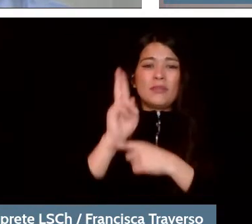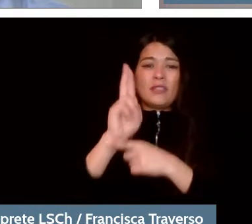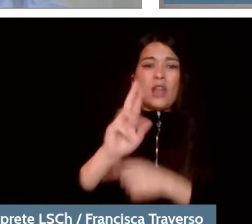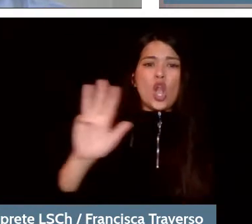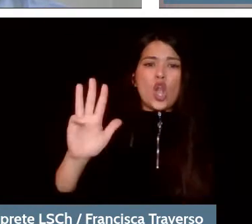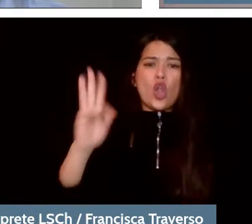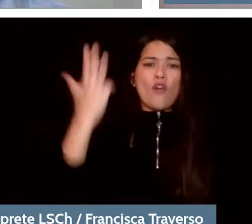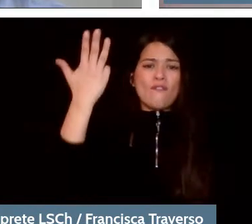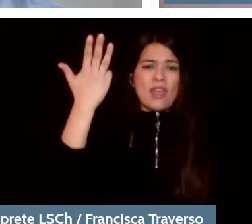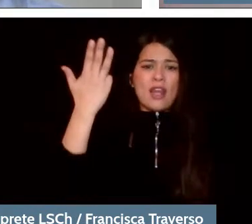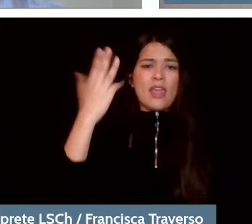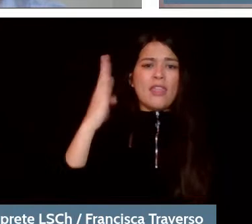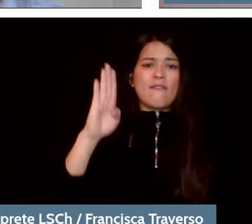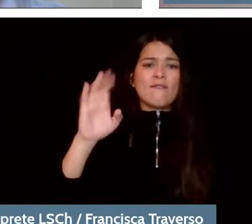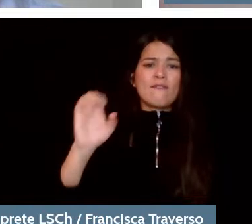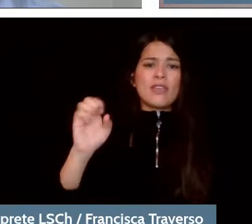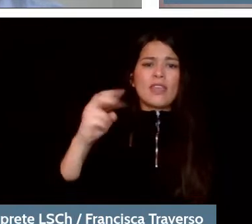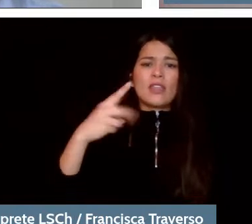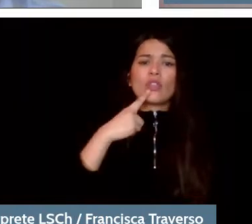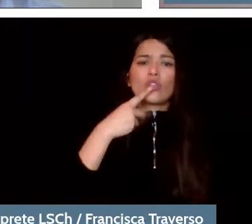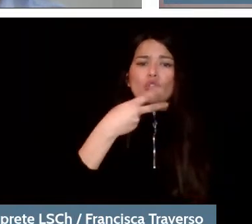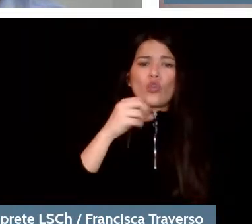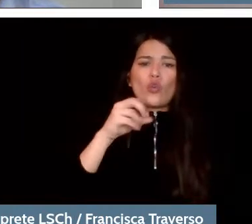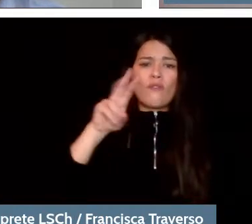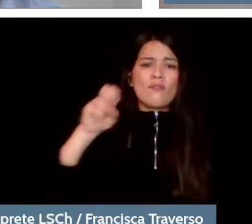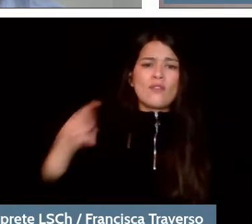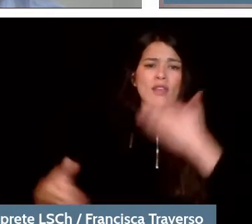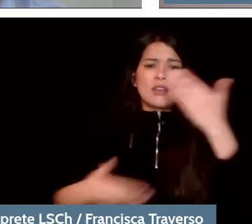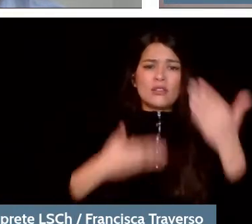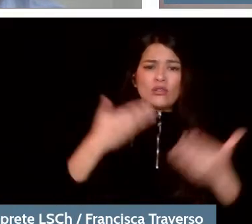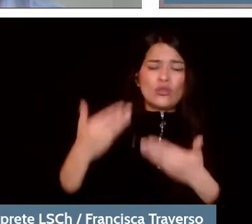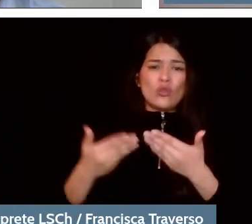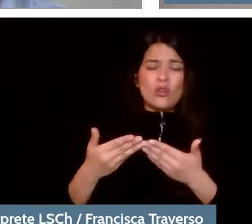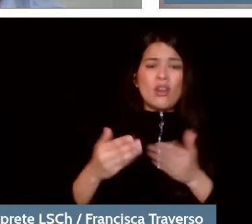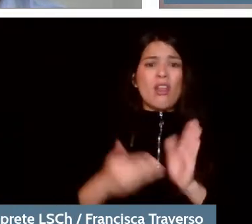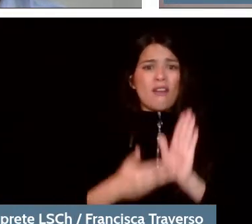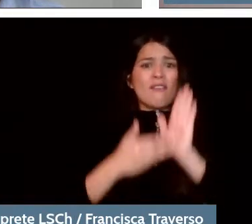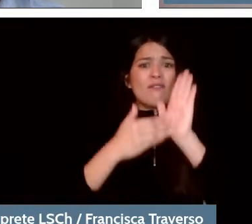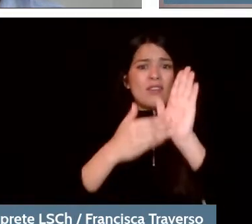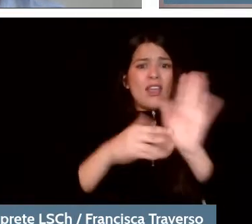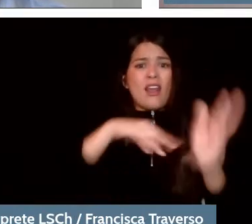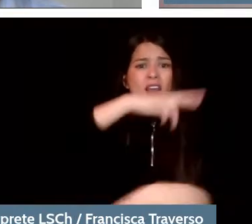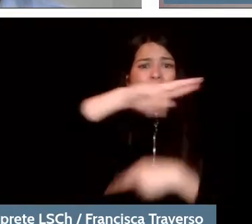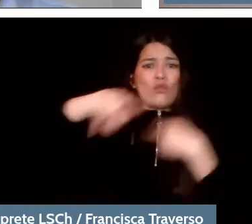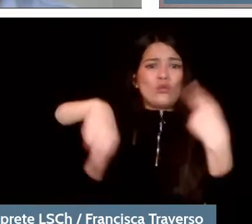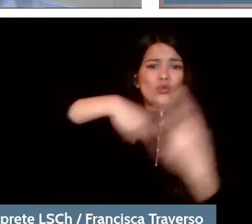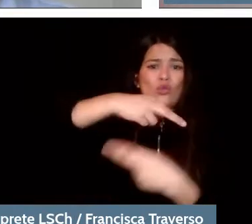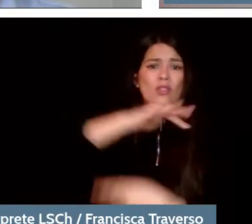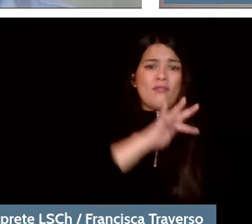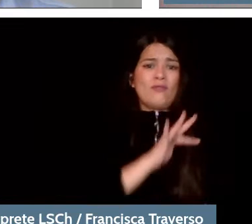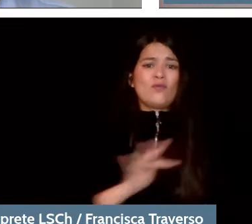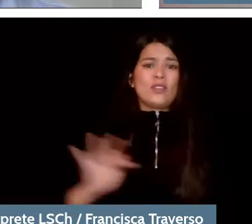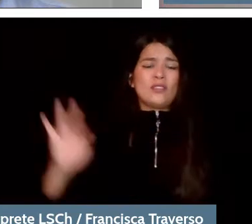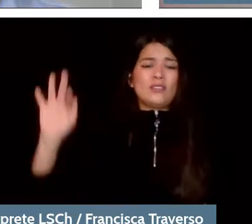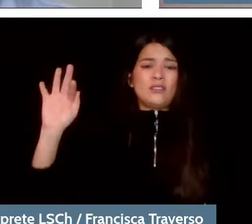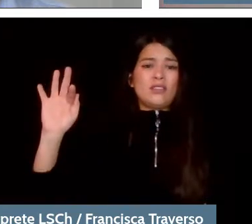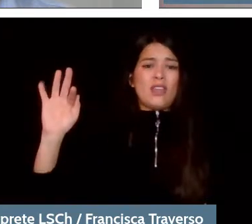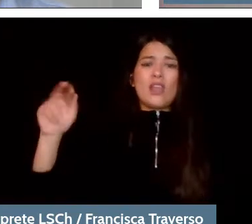is the work that most reflects the period of the French and Napoleonic revolution and the values that are born with romanticism.